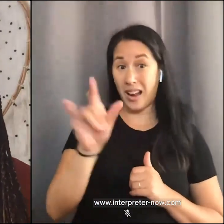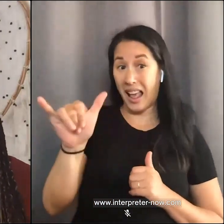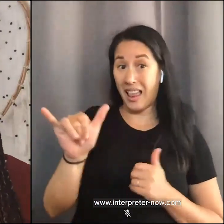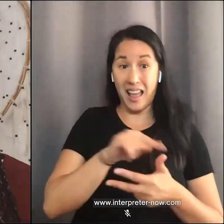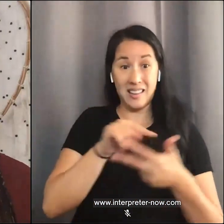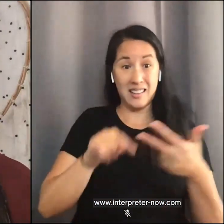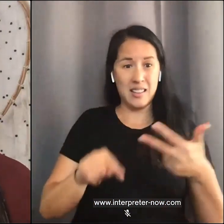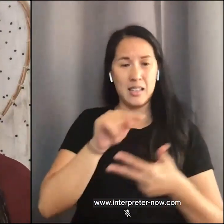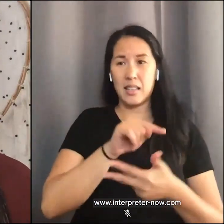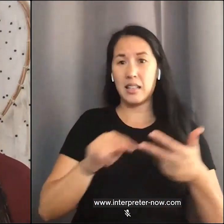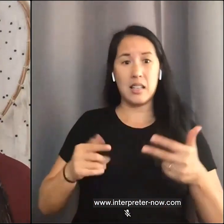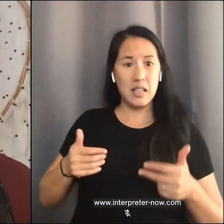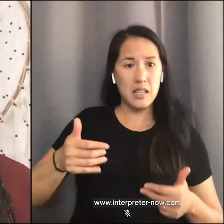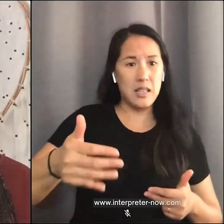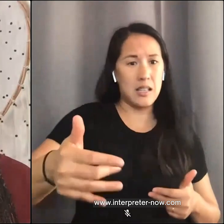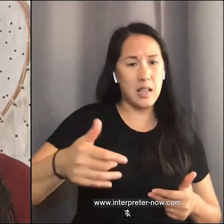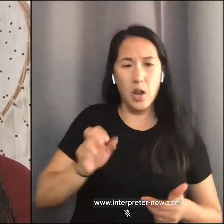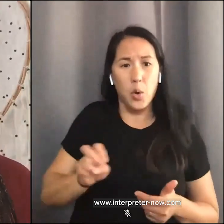to listen and to support.